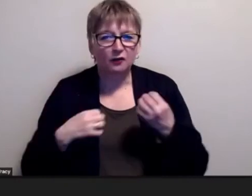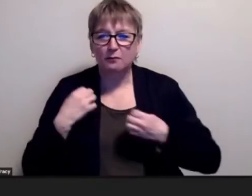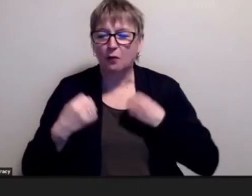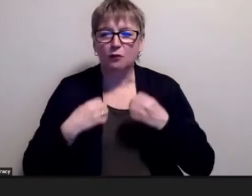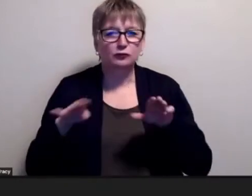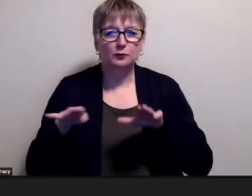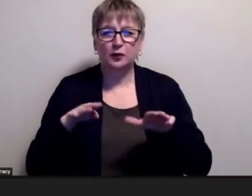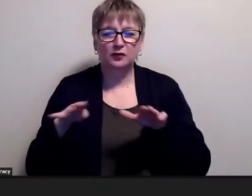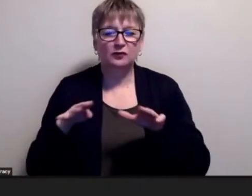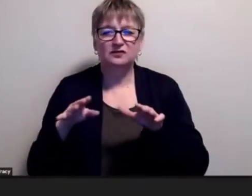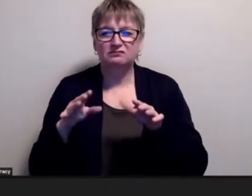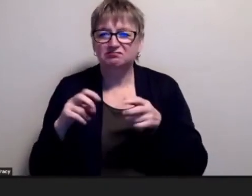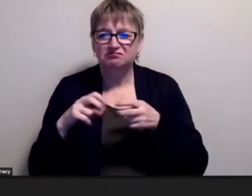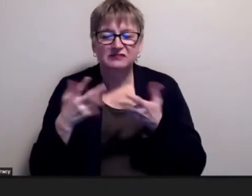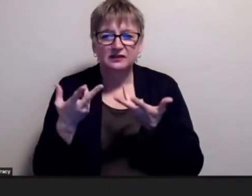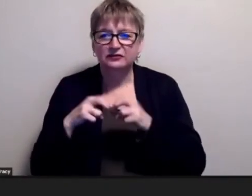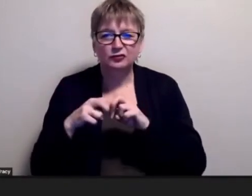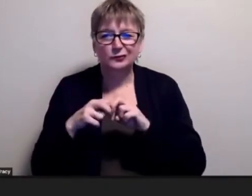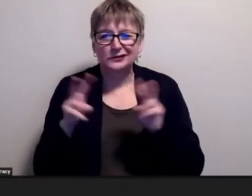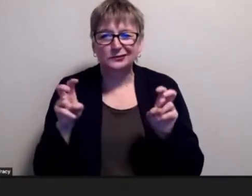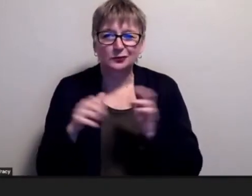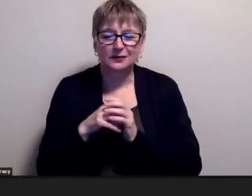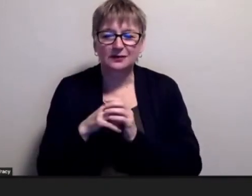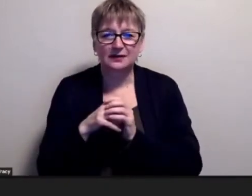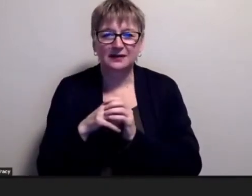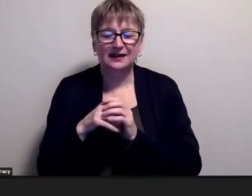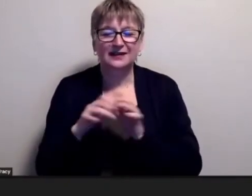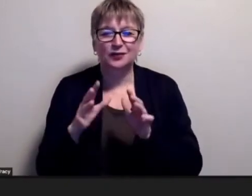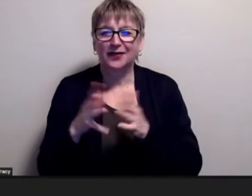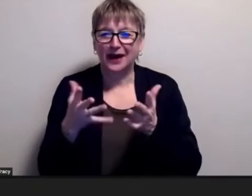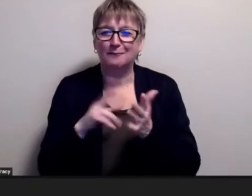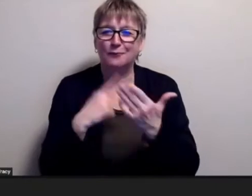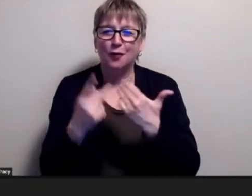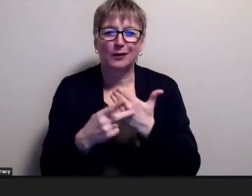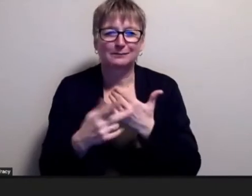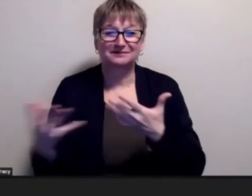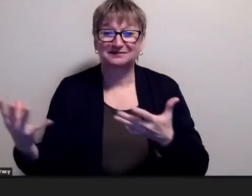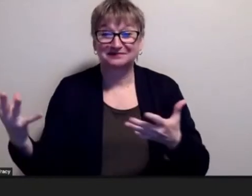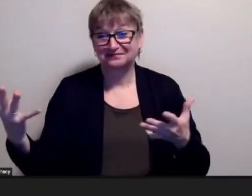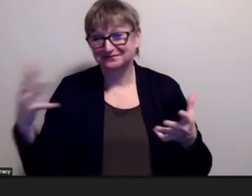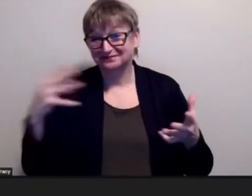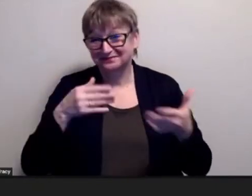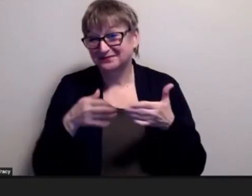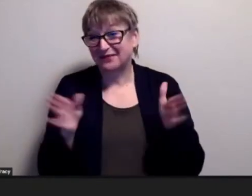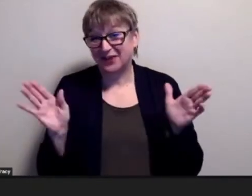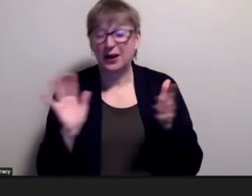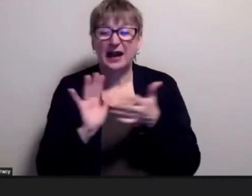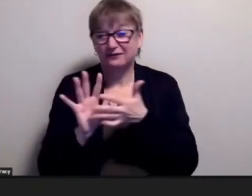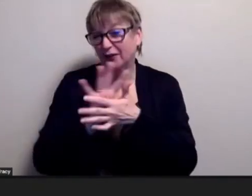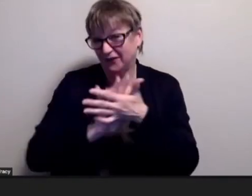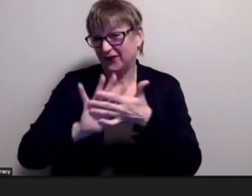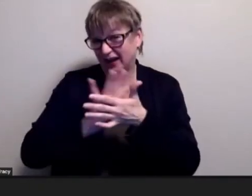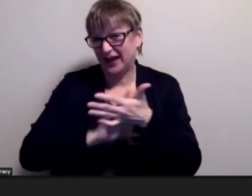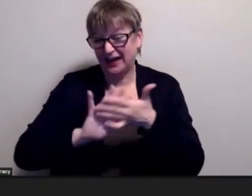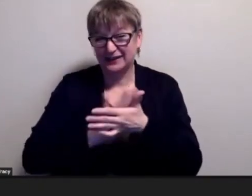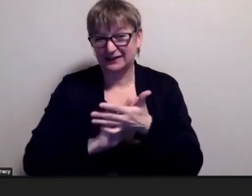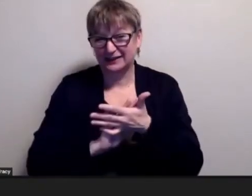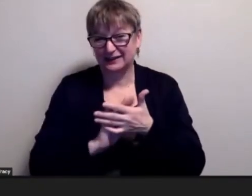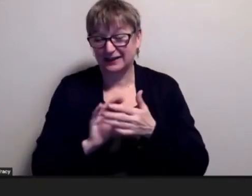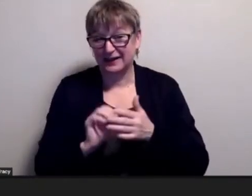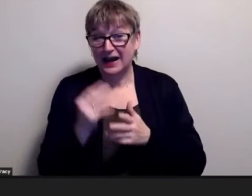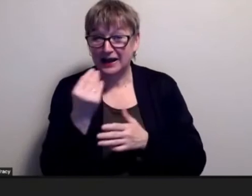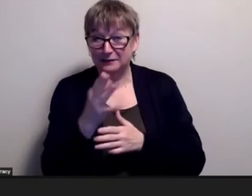issues it was kind of like a a very vague term another change later i think after you laughed